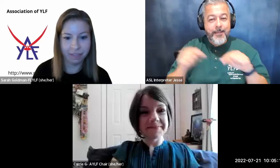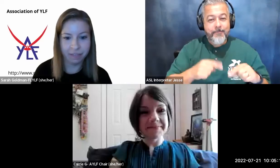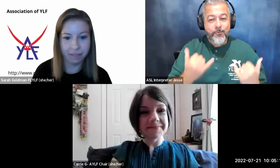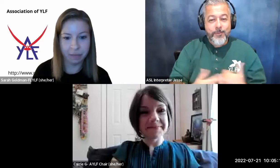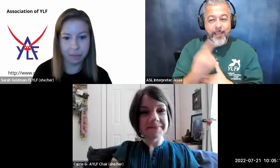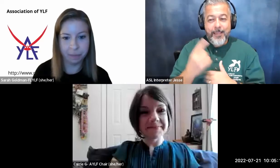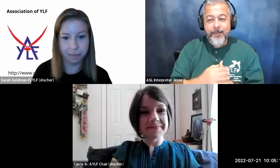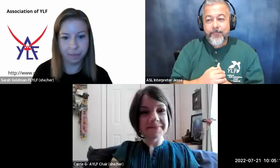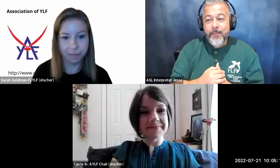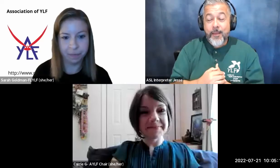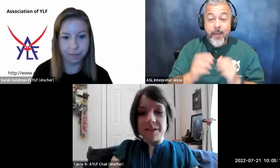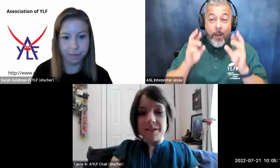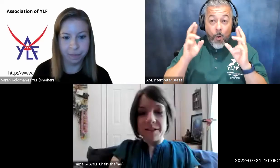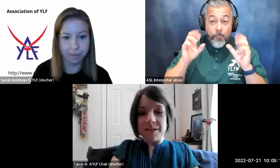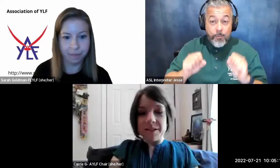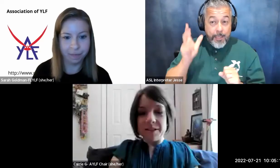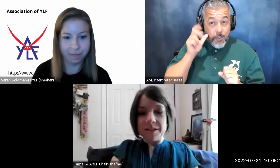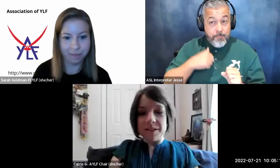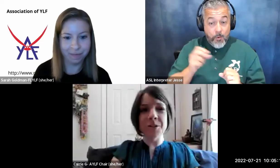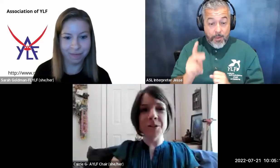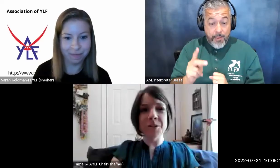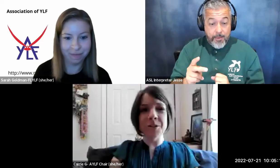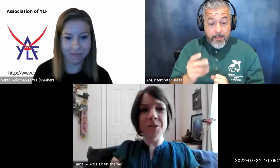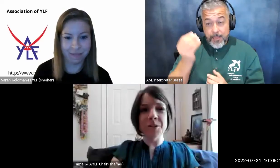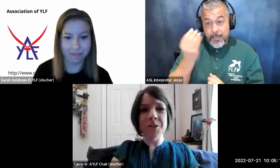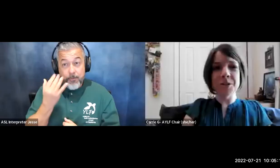uh hopefully you can hear me okay let me know if you can um but yeah my name